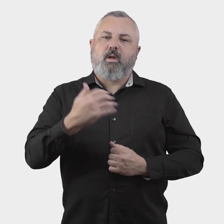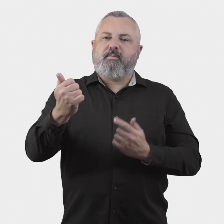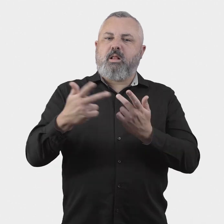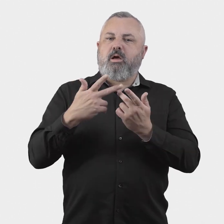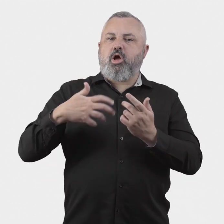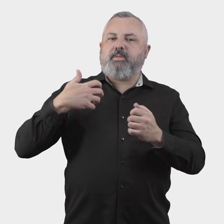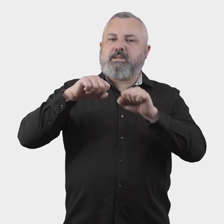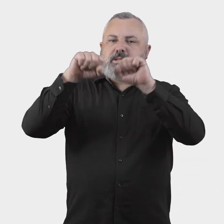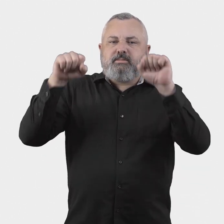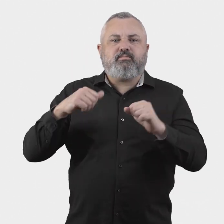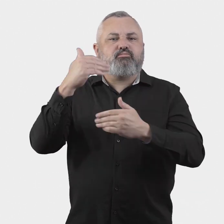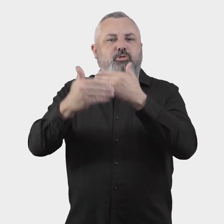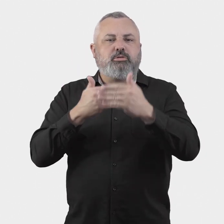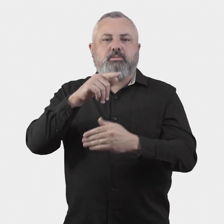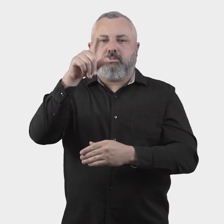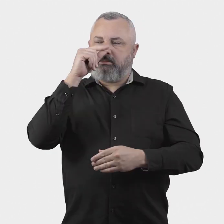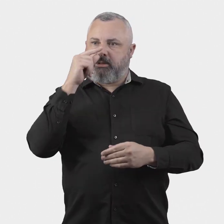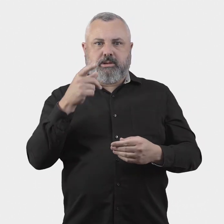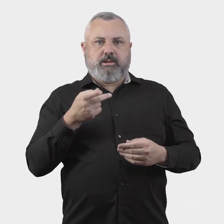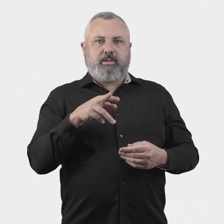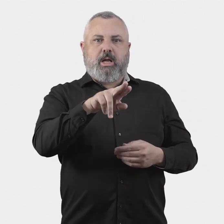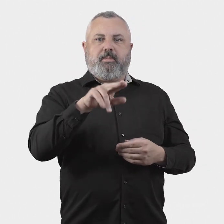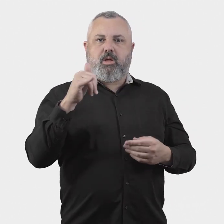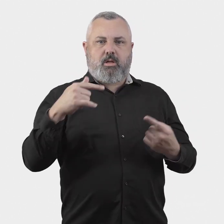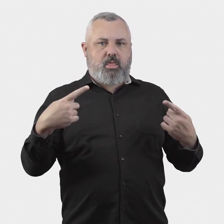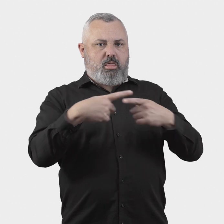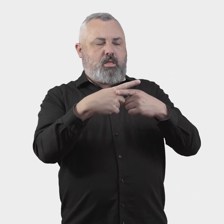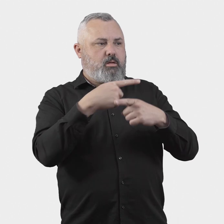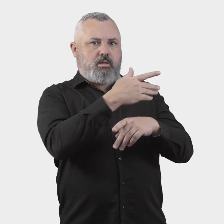13. What existing complaints schemes or processes have the potential to overlap